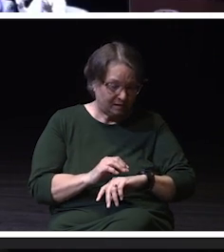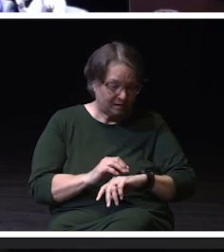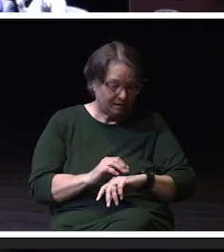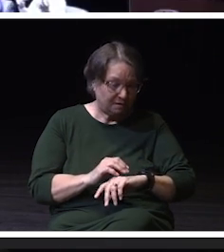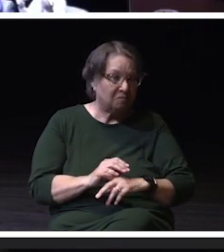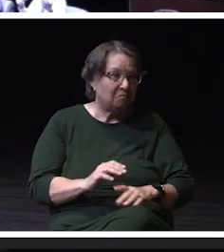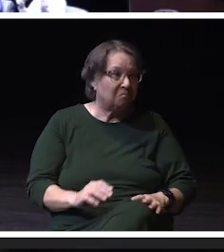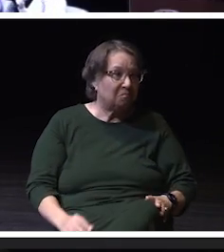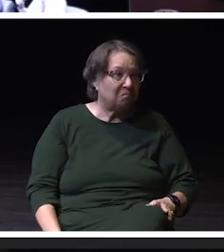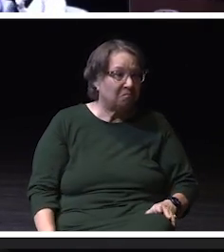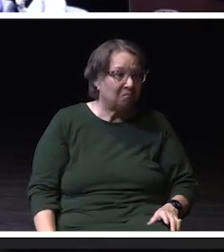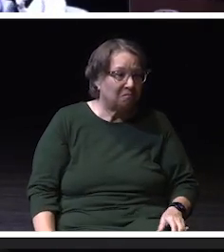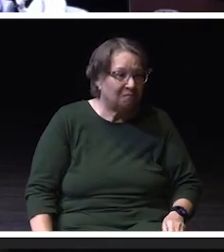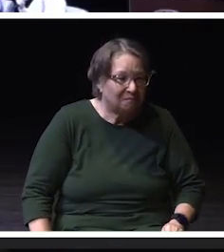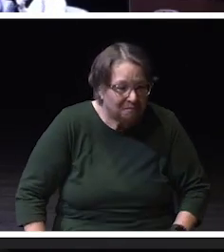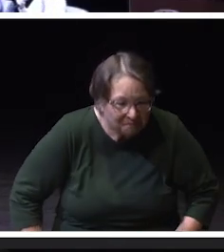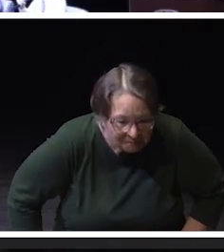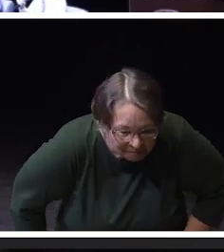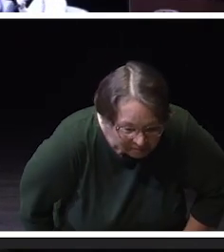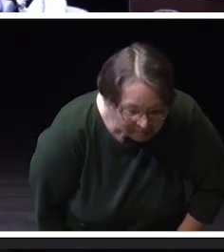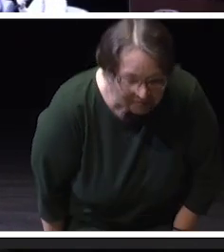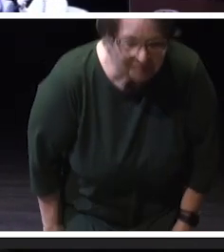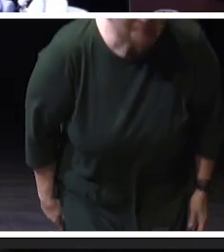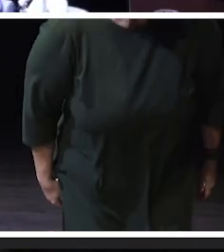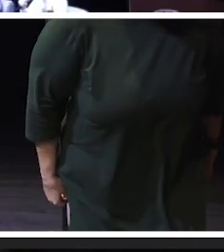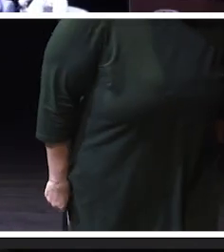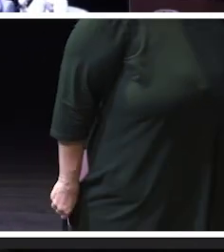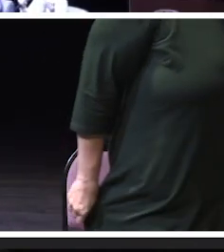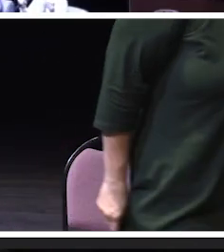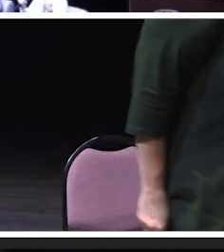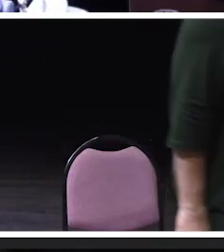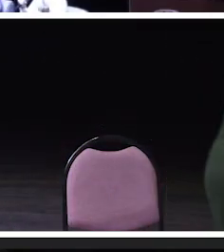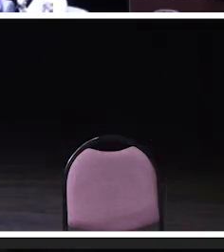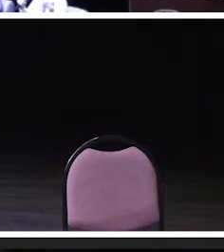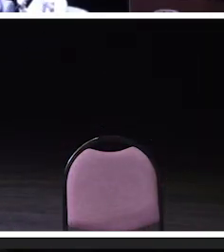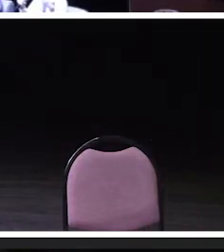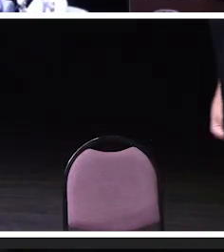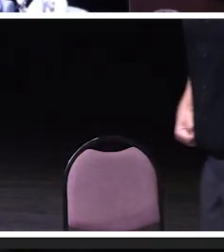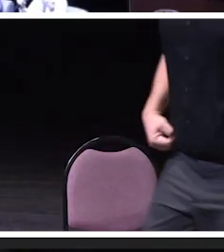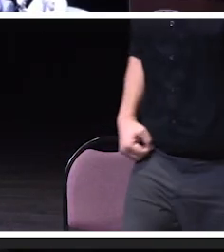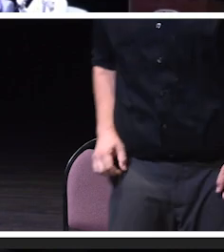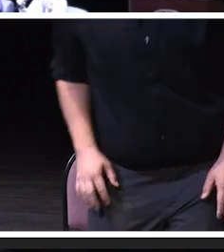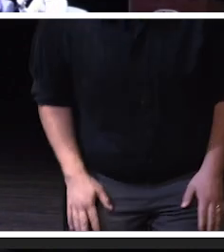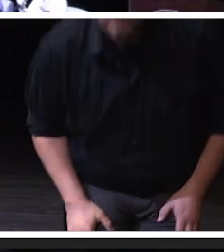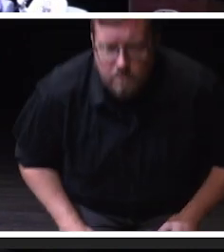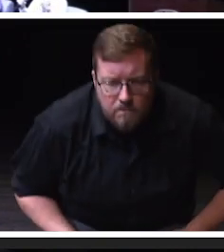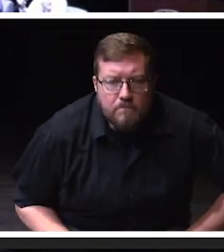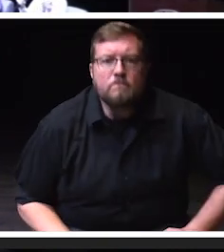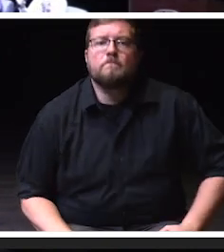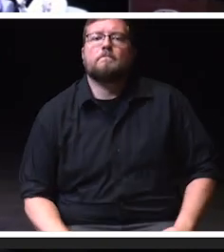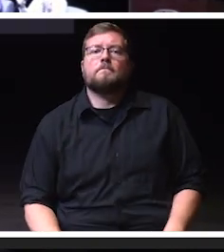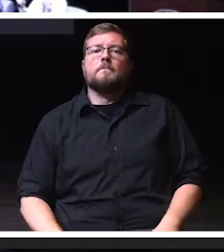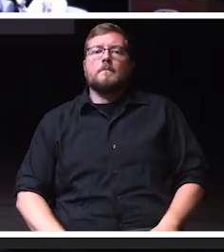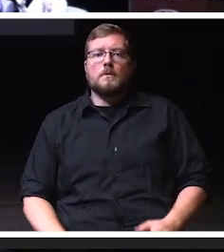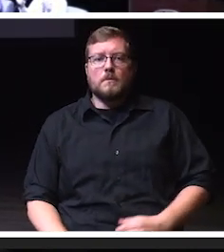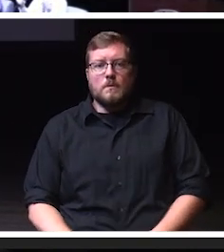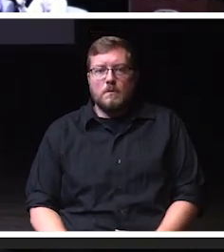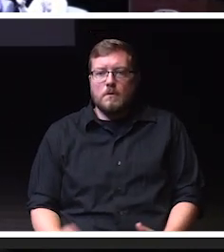We have an audience full of faculty and staff members who come to work every day with the sole mission to make sure that we find